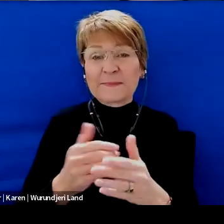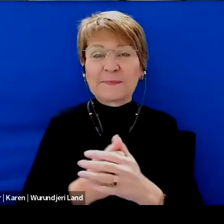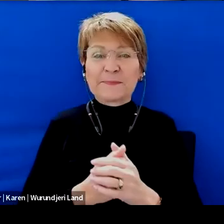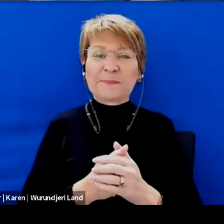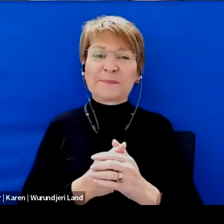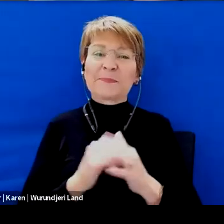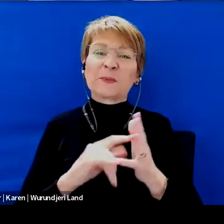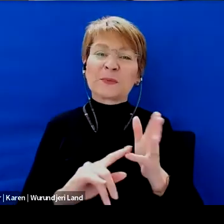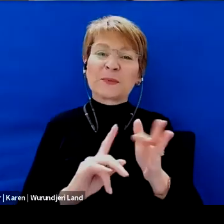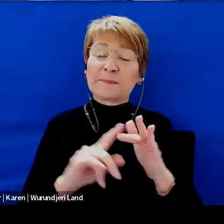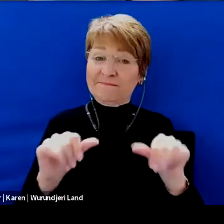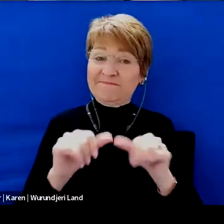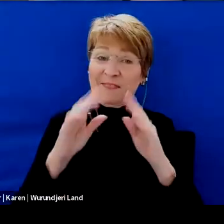Fantastic.